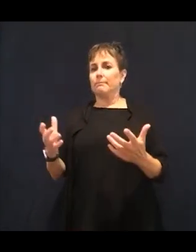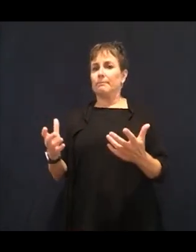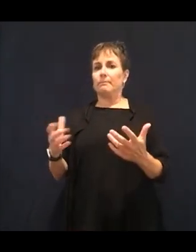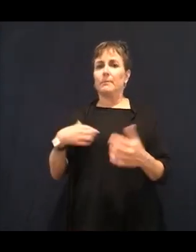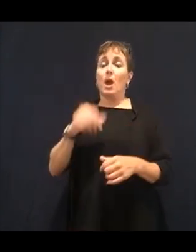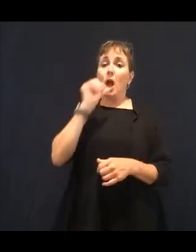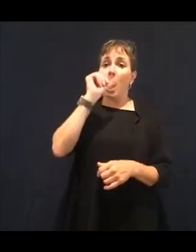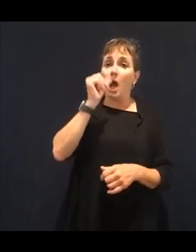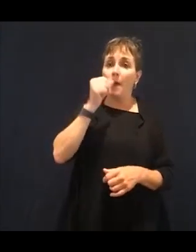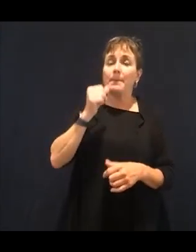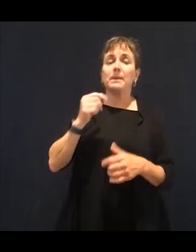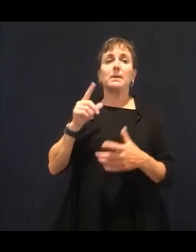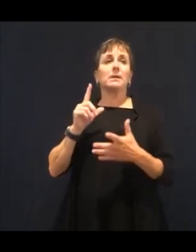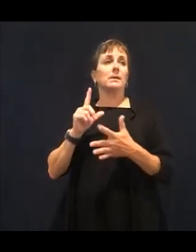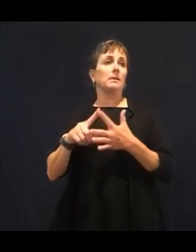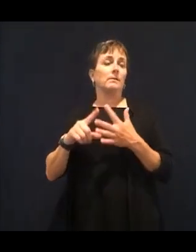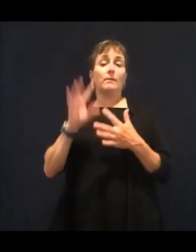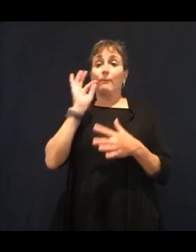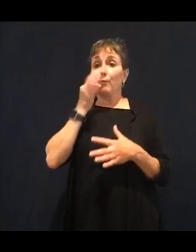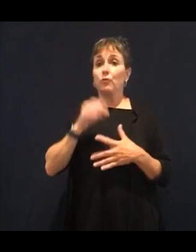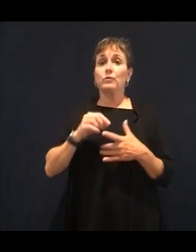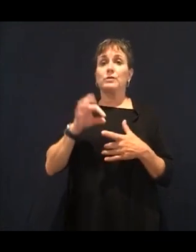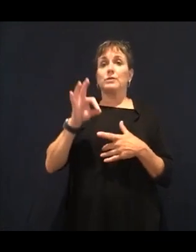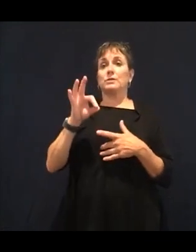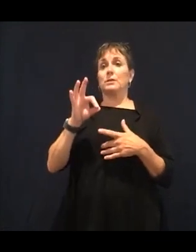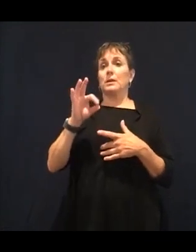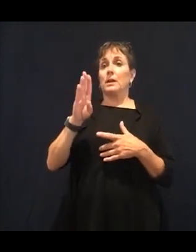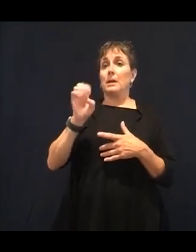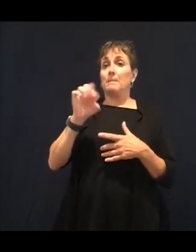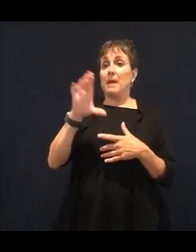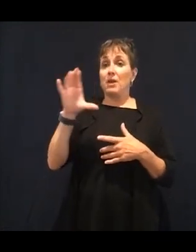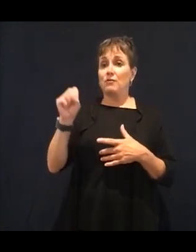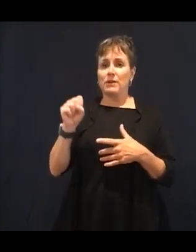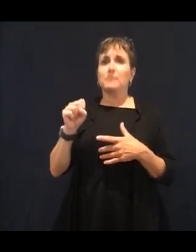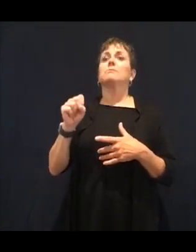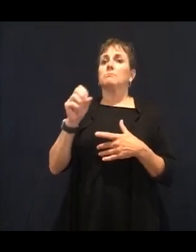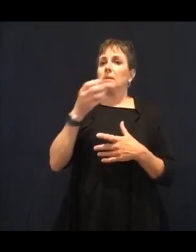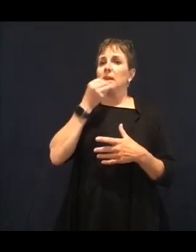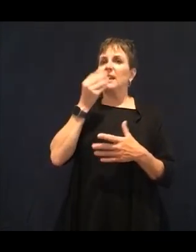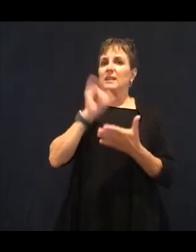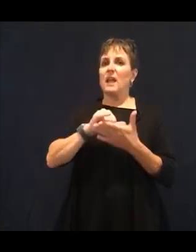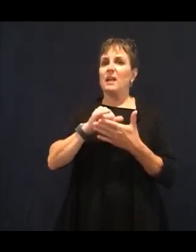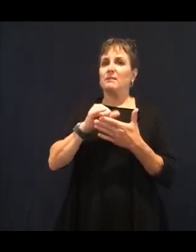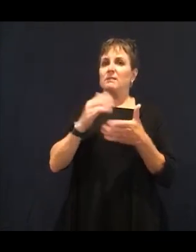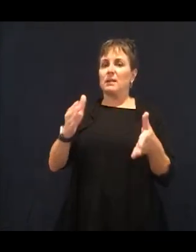This is what's important when we're aligning our bodies with